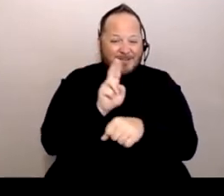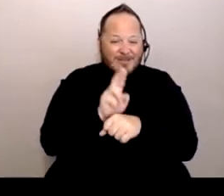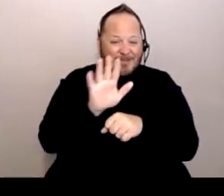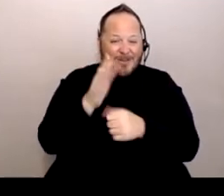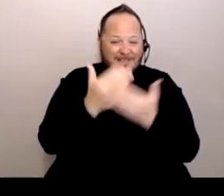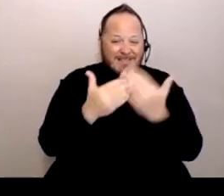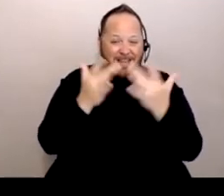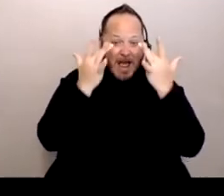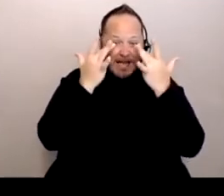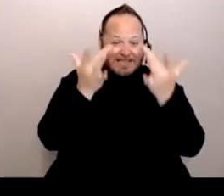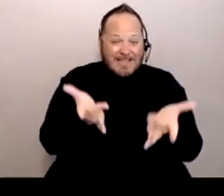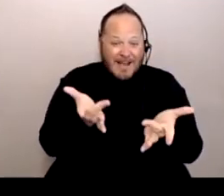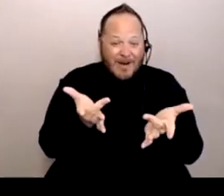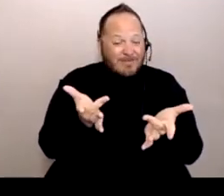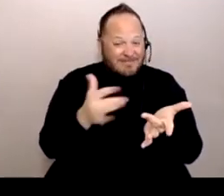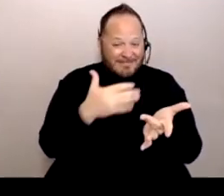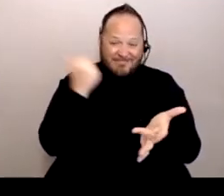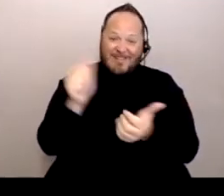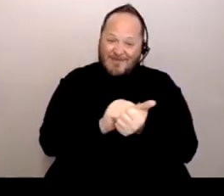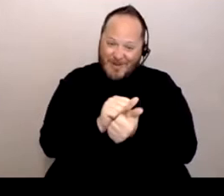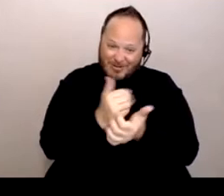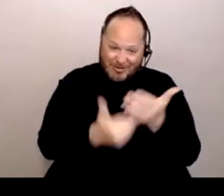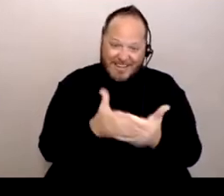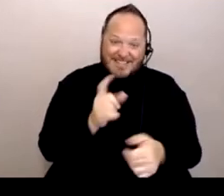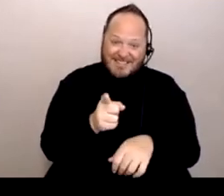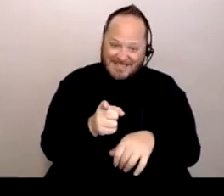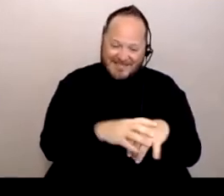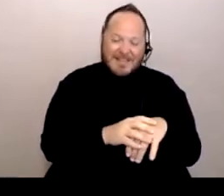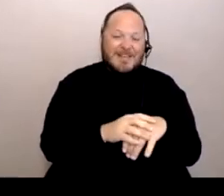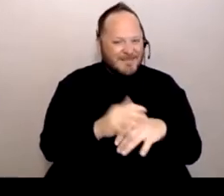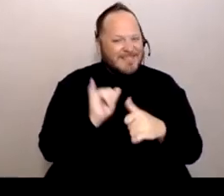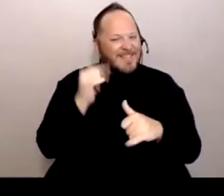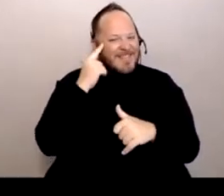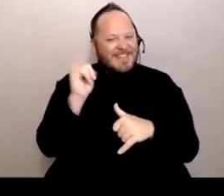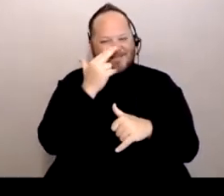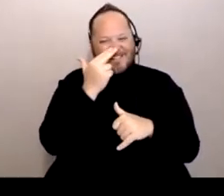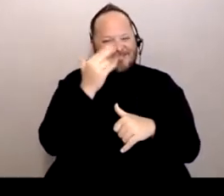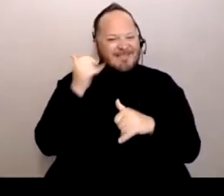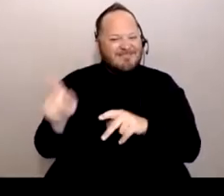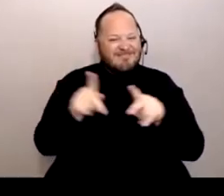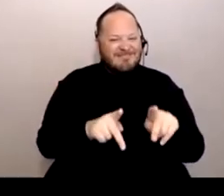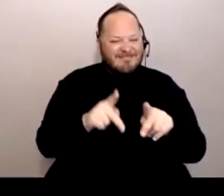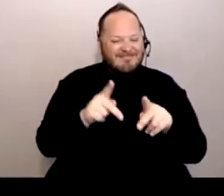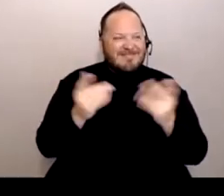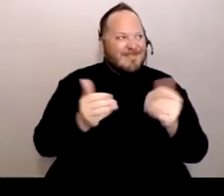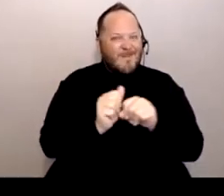because now we're talking about COVID and everything that how it's affected us, and we've now learned how to really wash our hands,